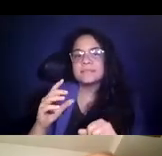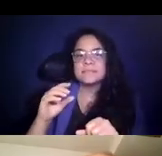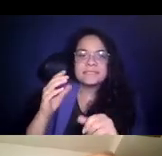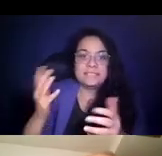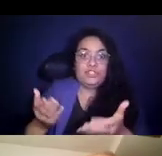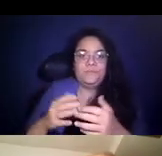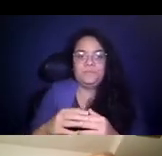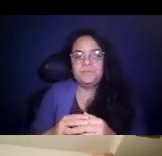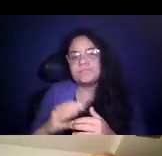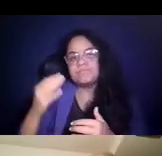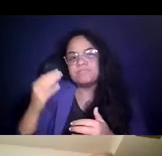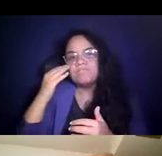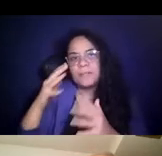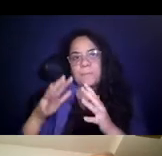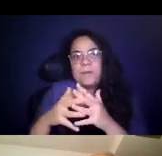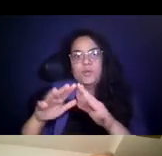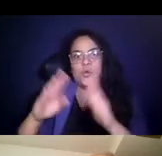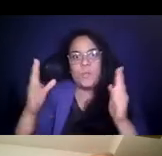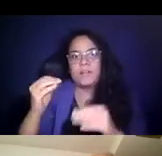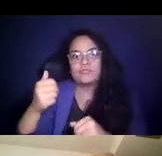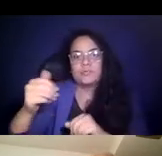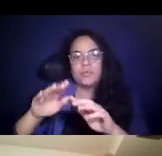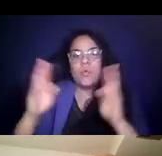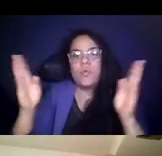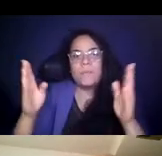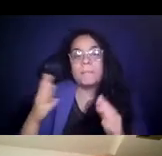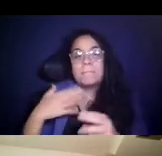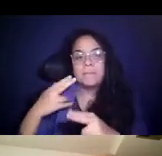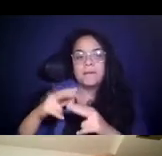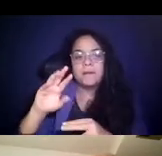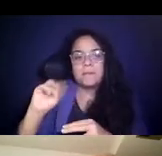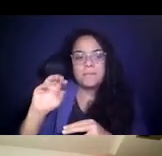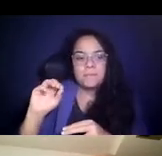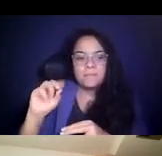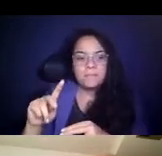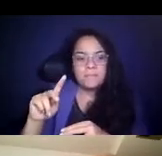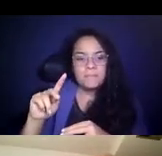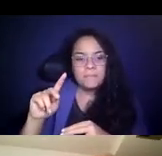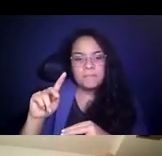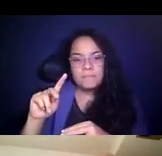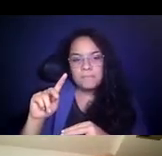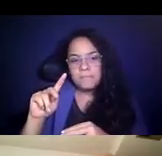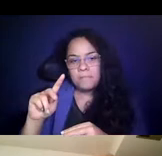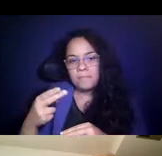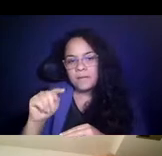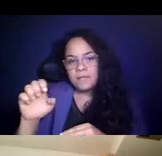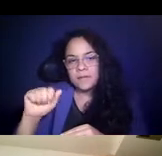15:25:51 Yes, America's open and transit's open. 15:25:55 Make some Mokhtee Ahmad, regional administrator for region 7.